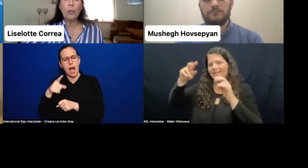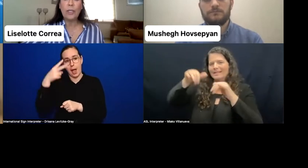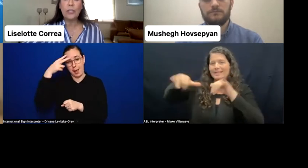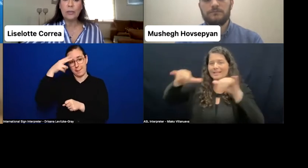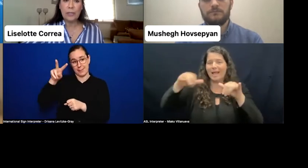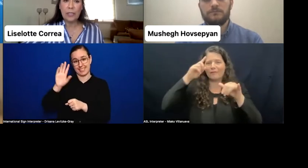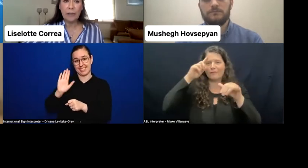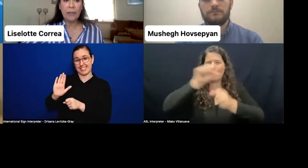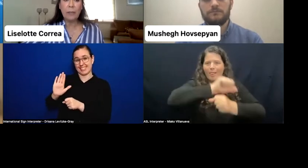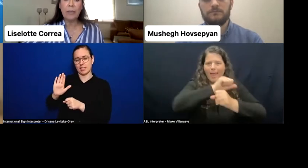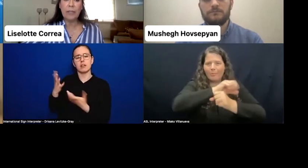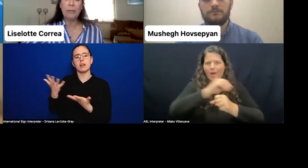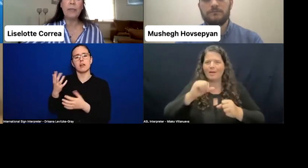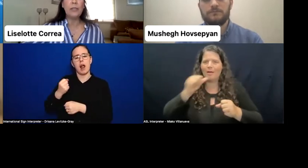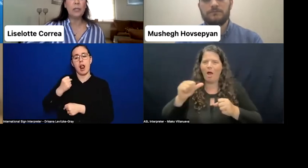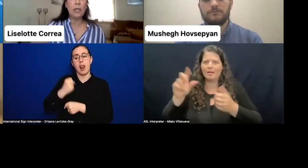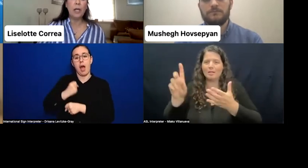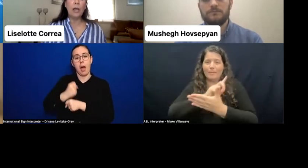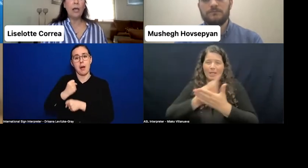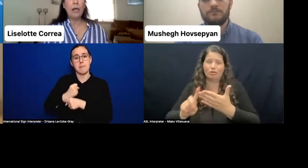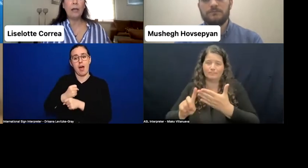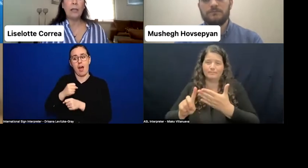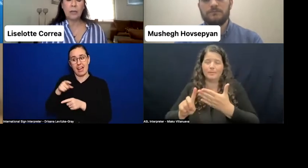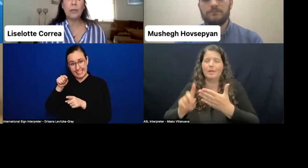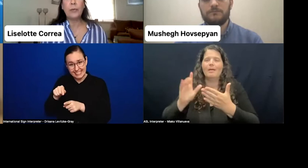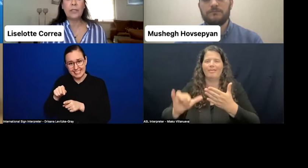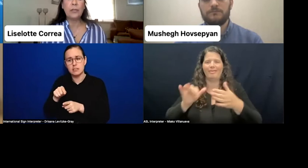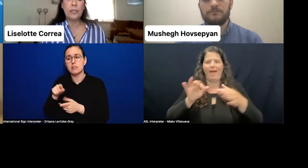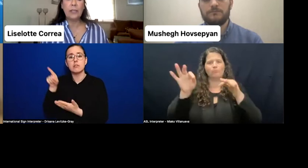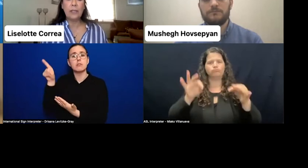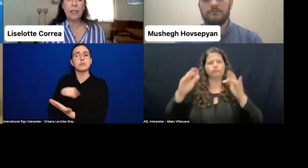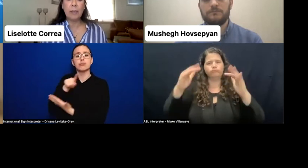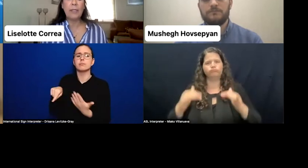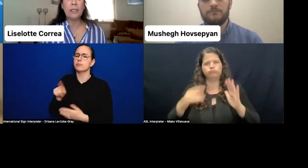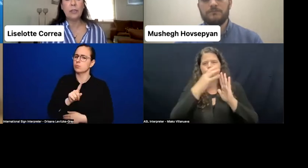which considers the participation-- which consider the implementation